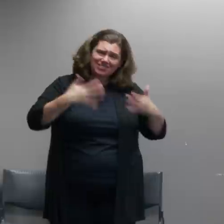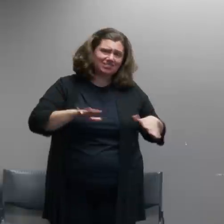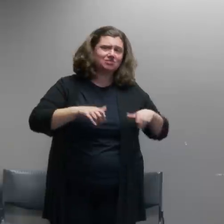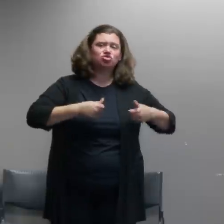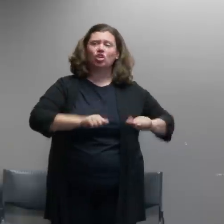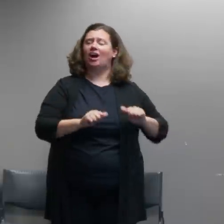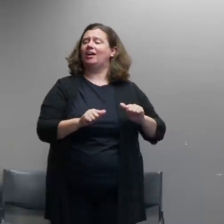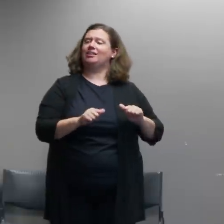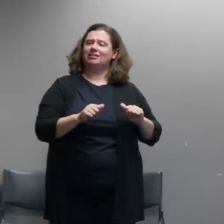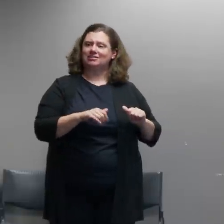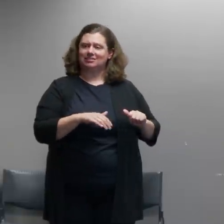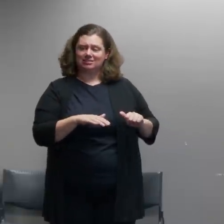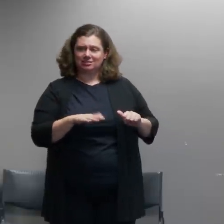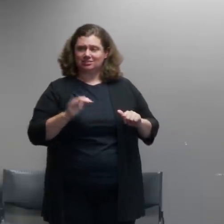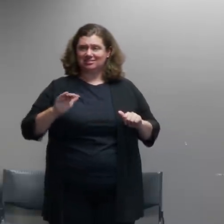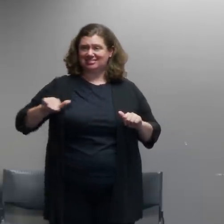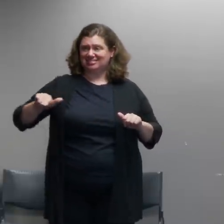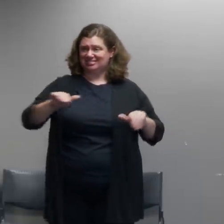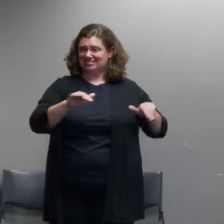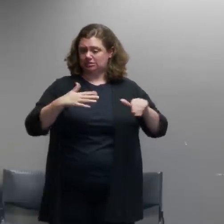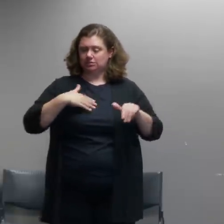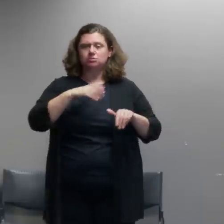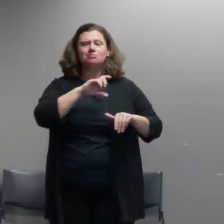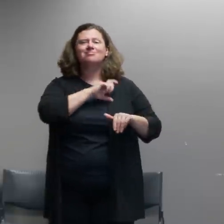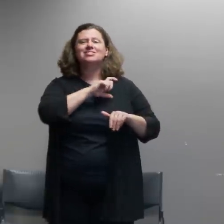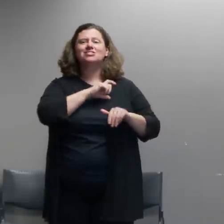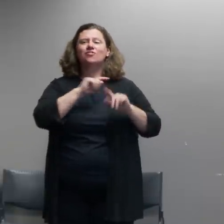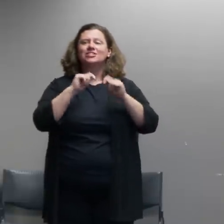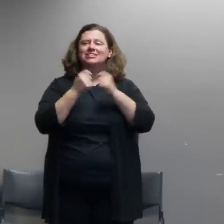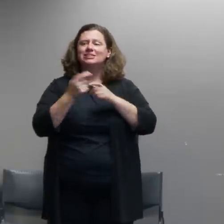team officers go out we established that program